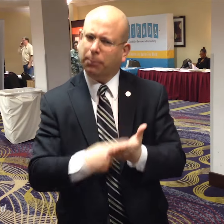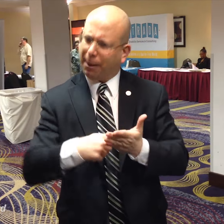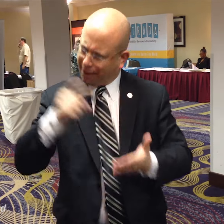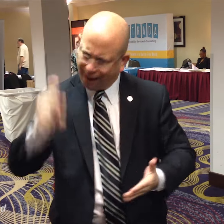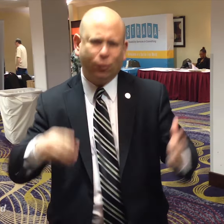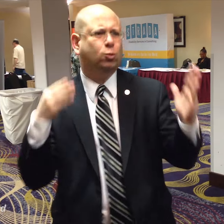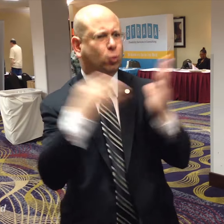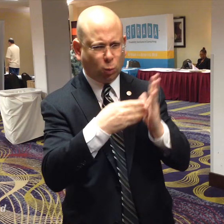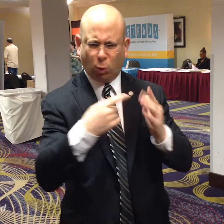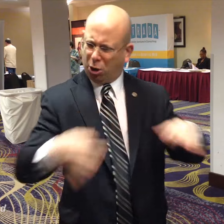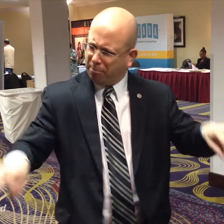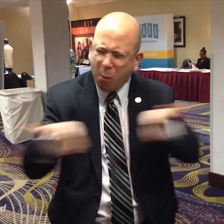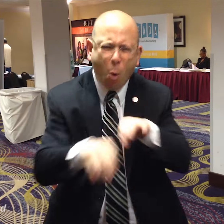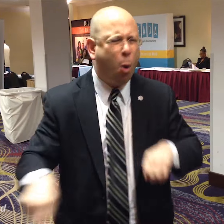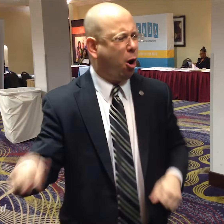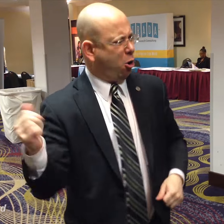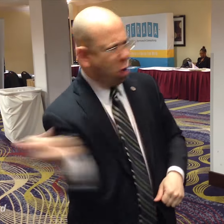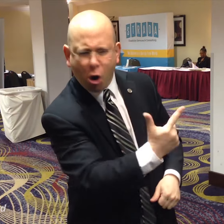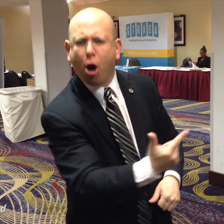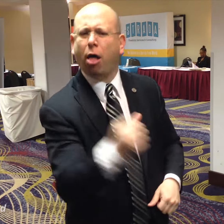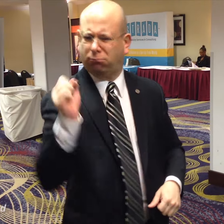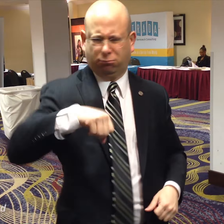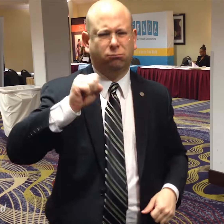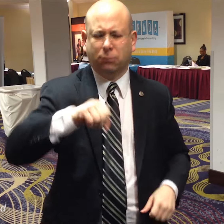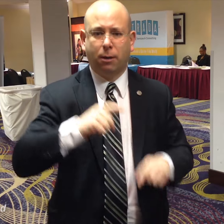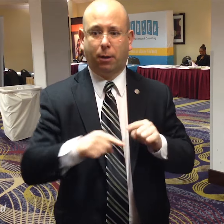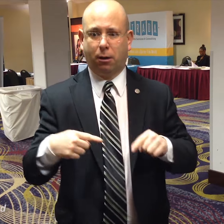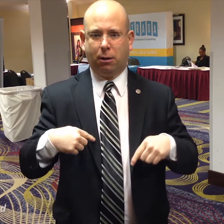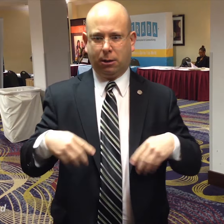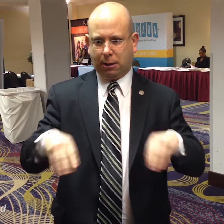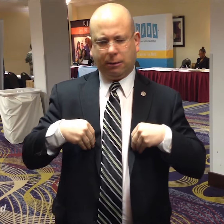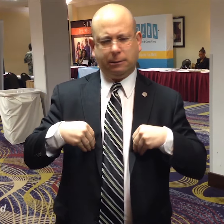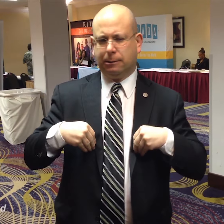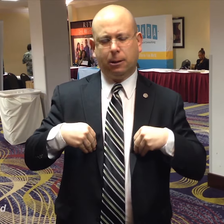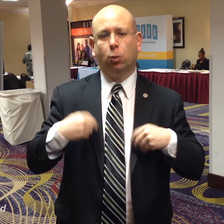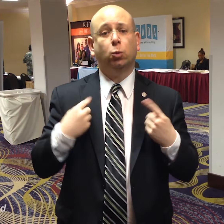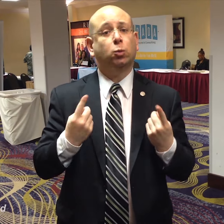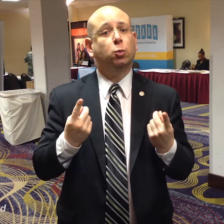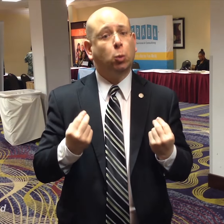their cases sometimes require them to sue but the NAD cannot take all of their cases.